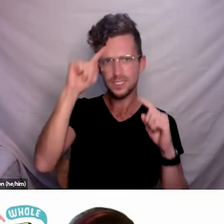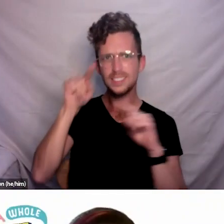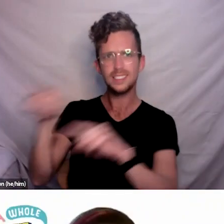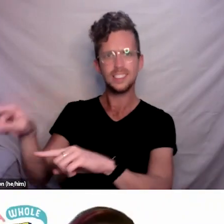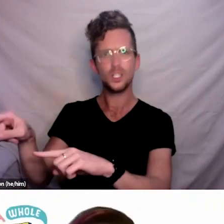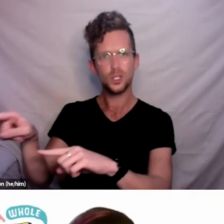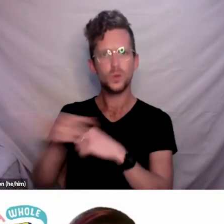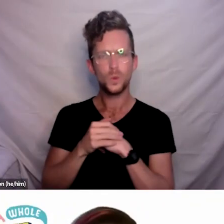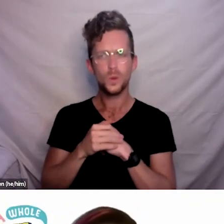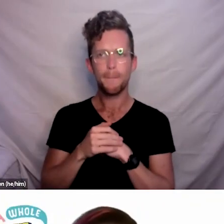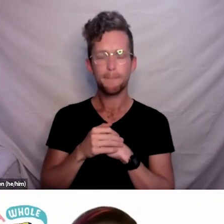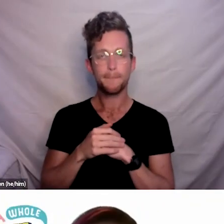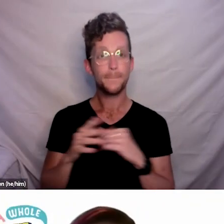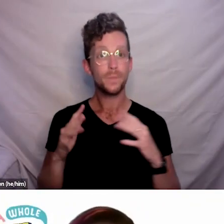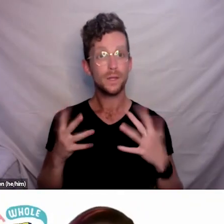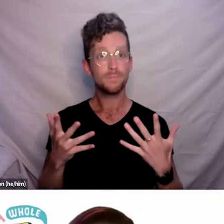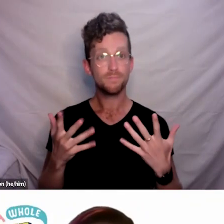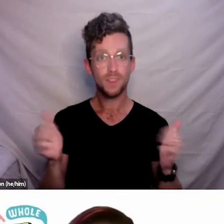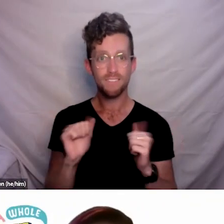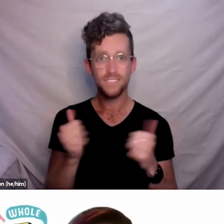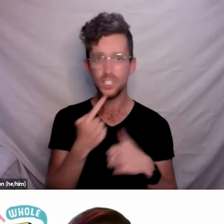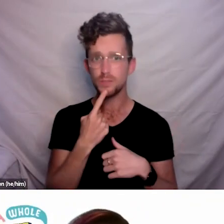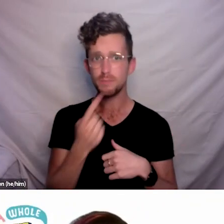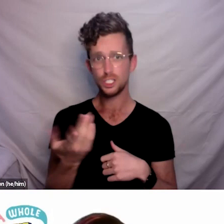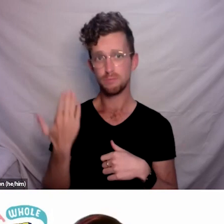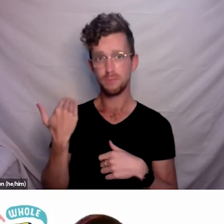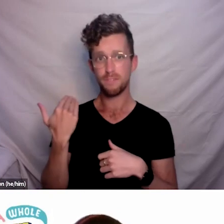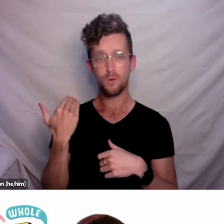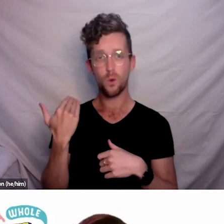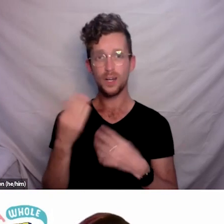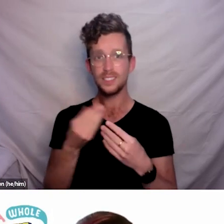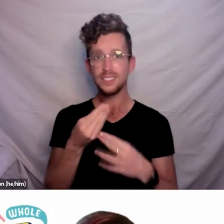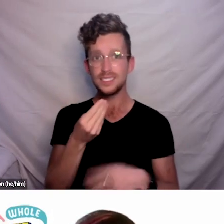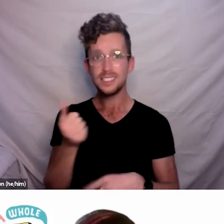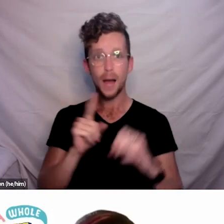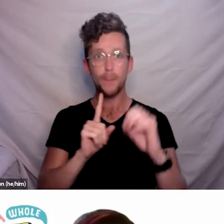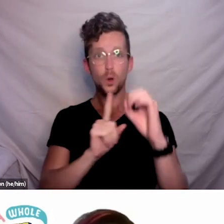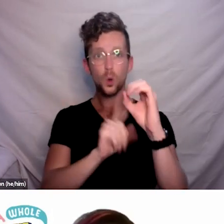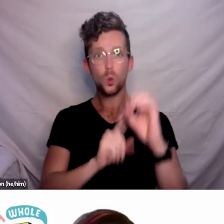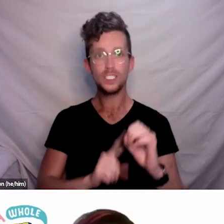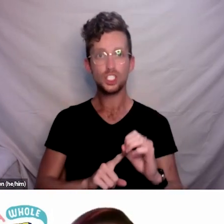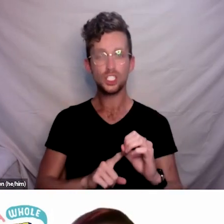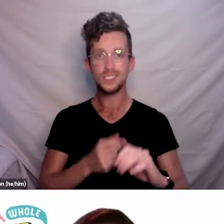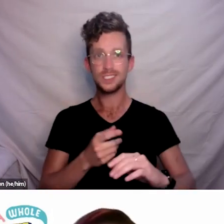So as I mentioned before, we do have some questions that we’ve pre-prepared